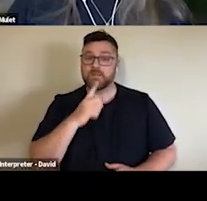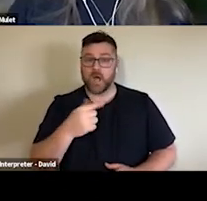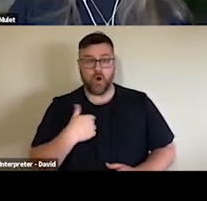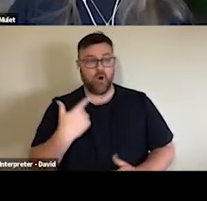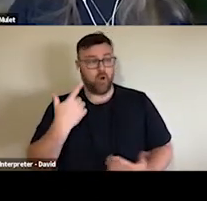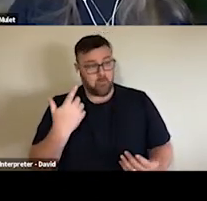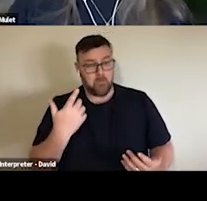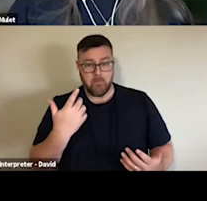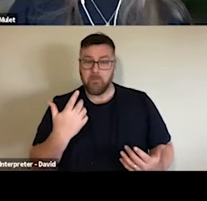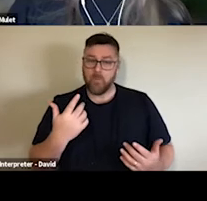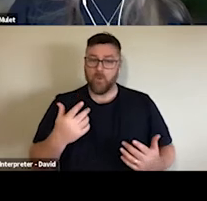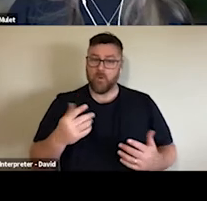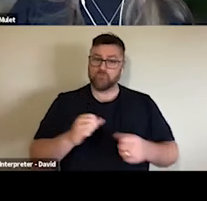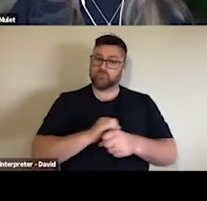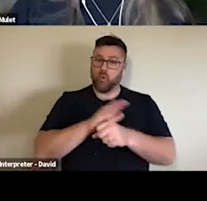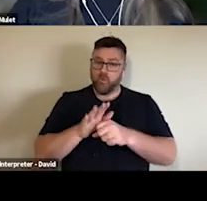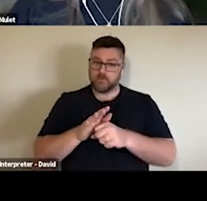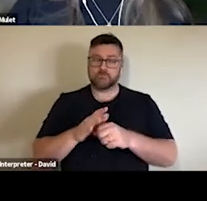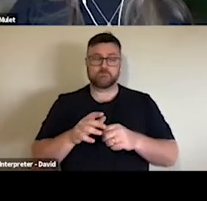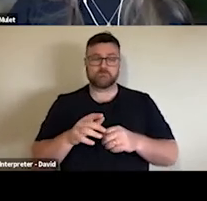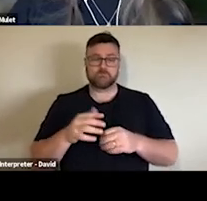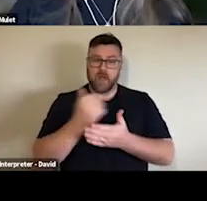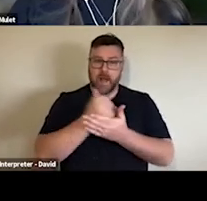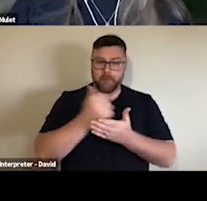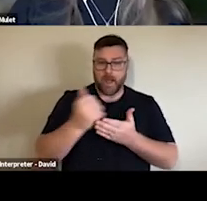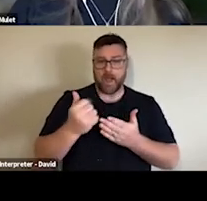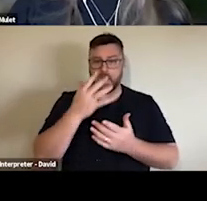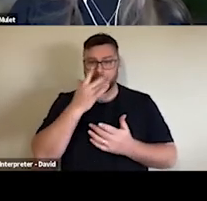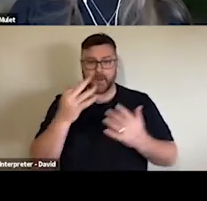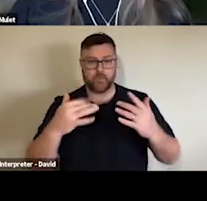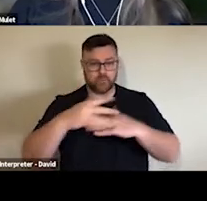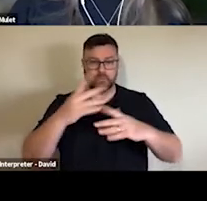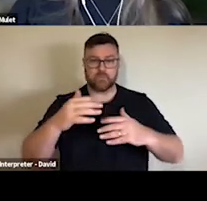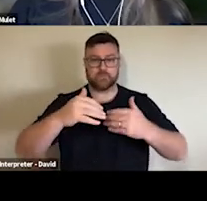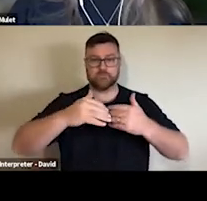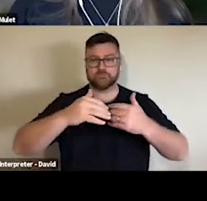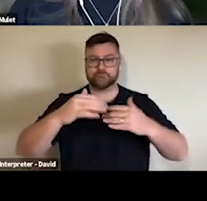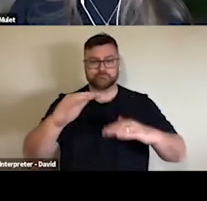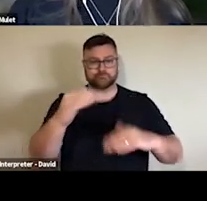It's sort of people have been going out and feeling like there's a lot going on, there's